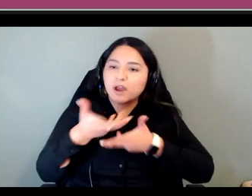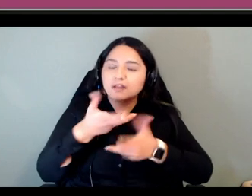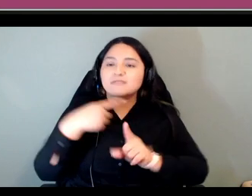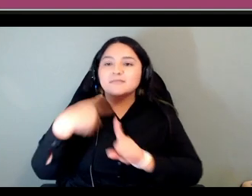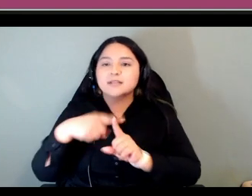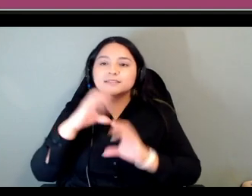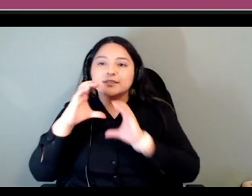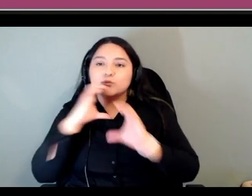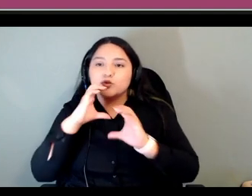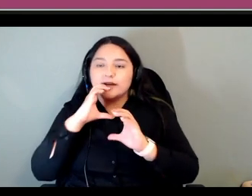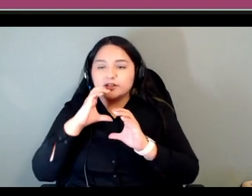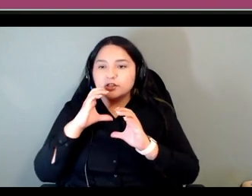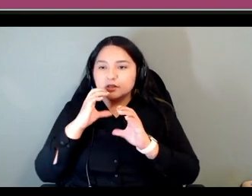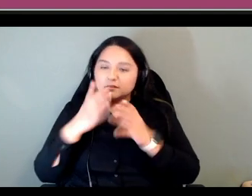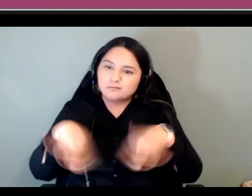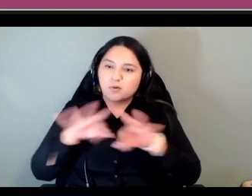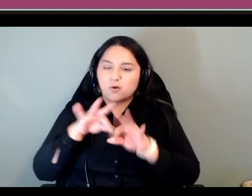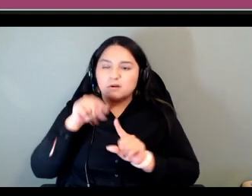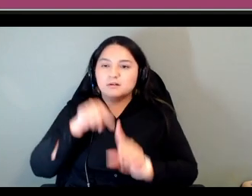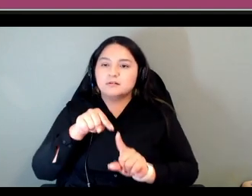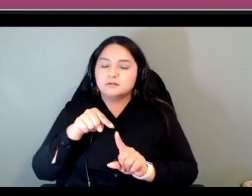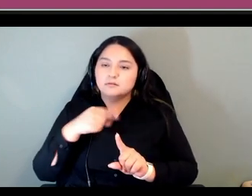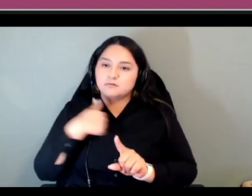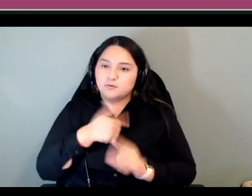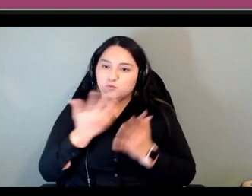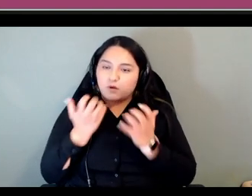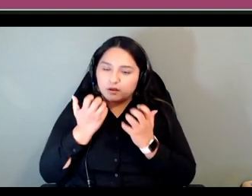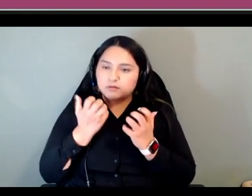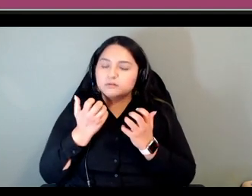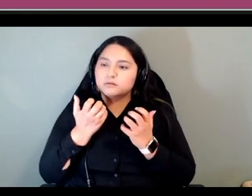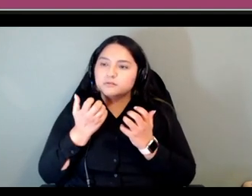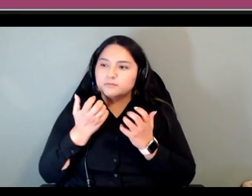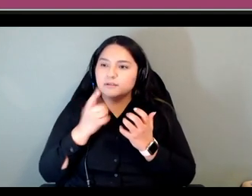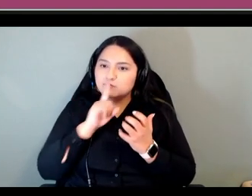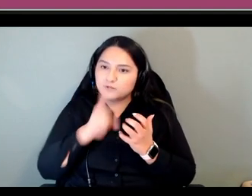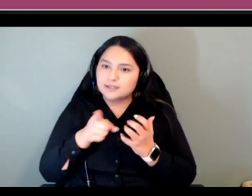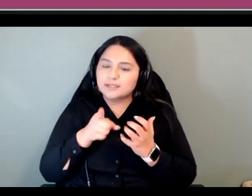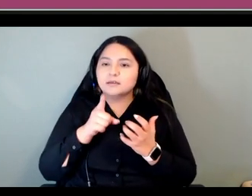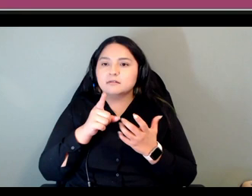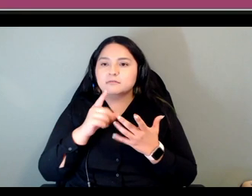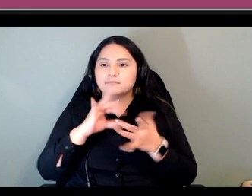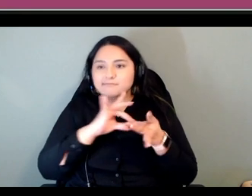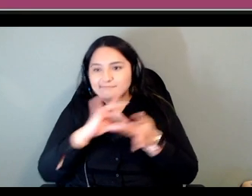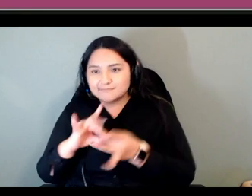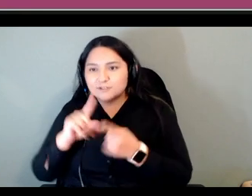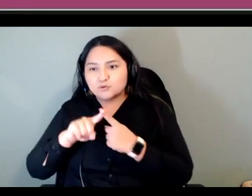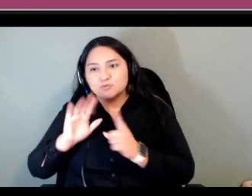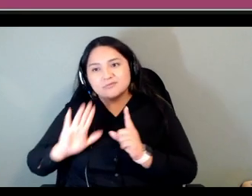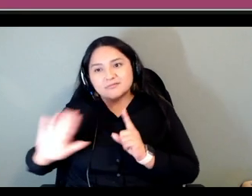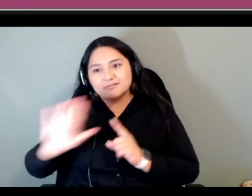to us um that it was based in the social reality of mitchell speaking people so you know drawing